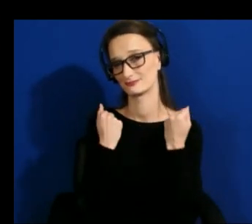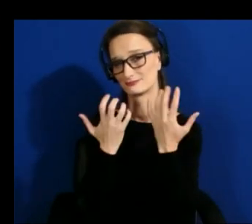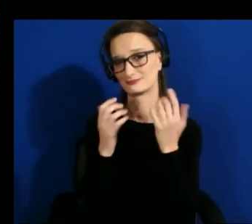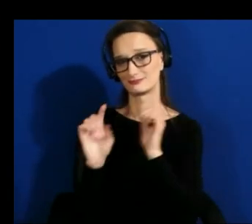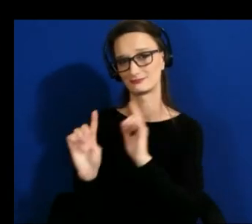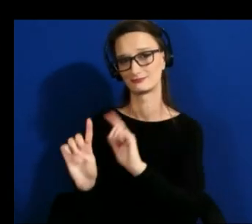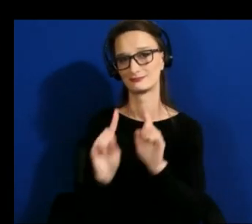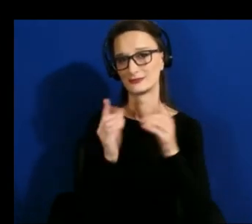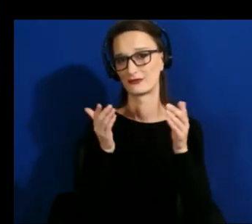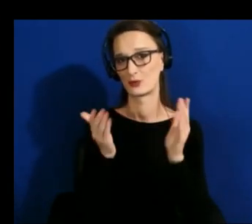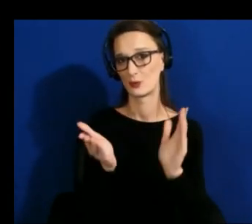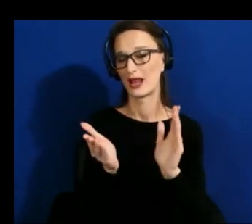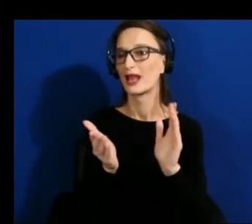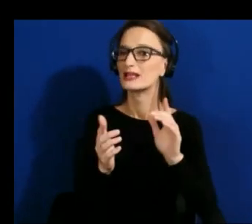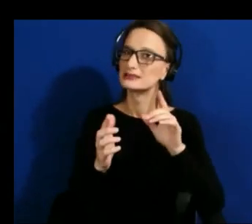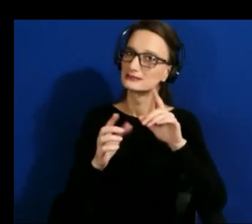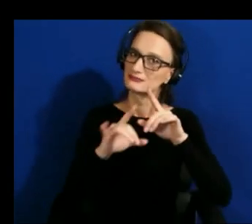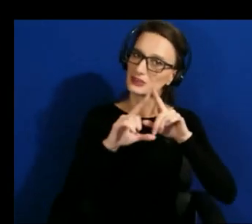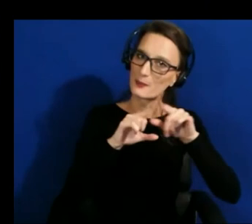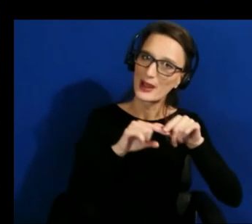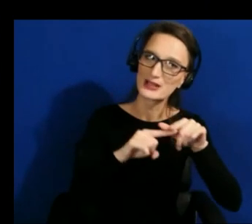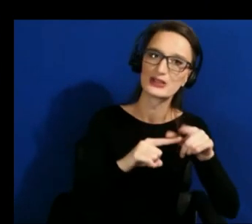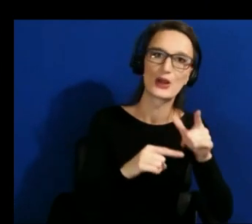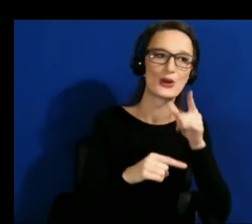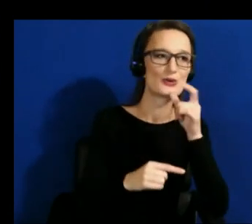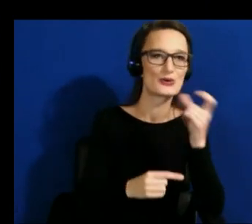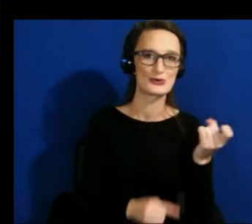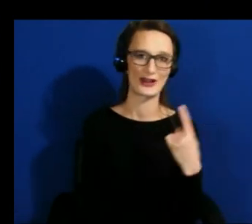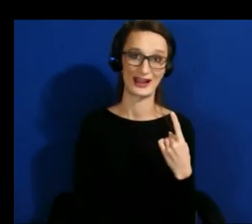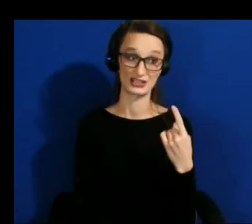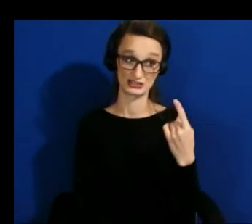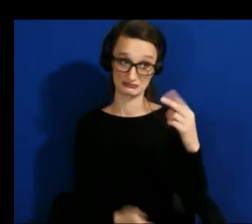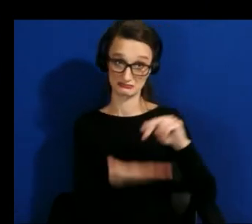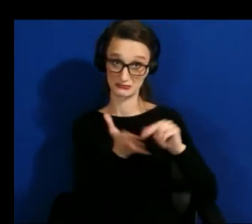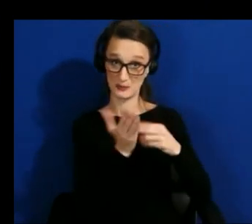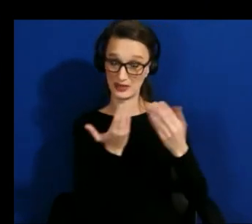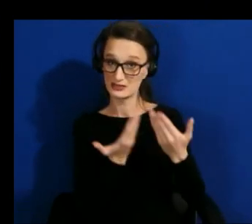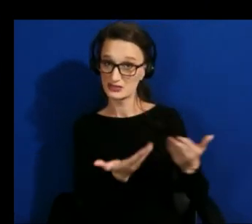is coming from do we do we mean like in a general sense or specifically someone